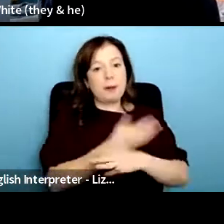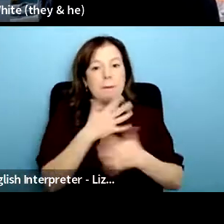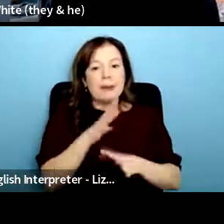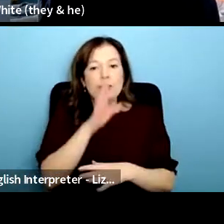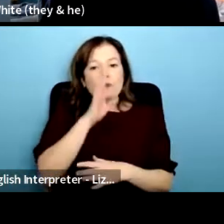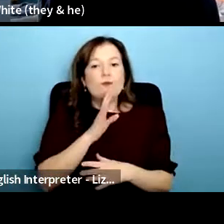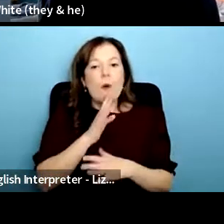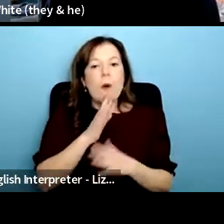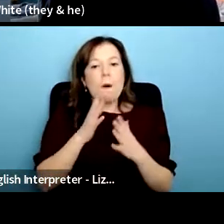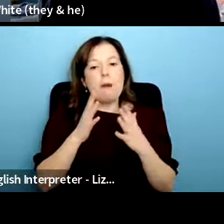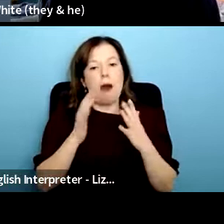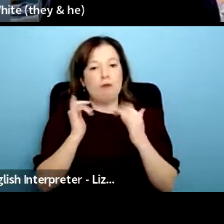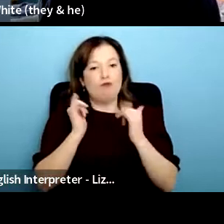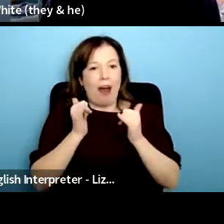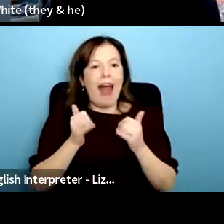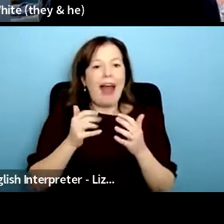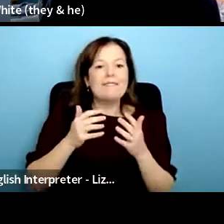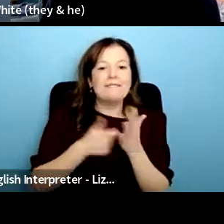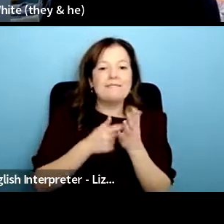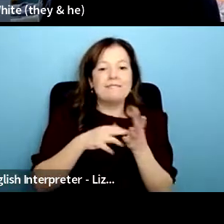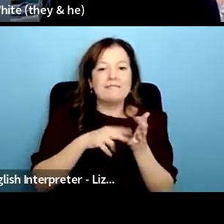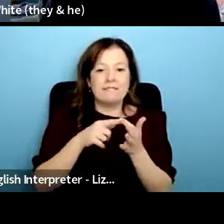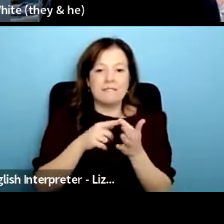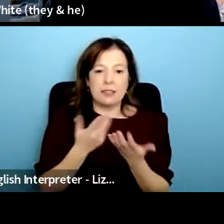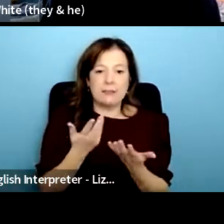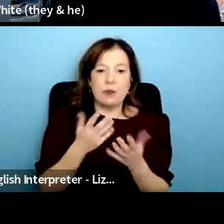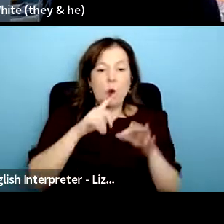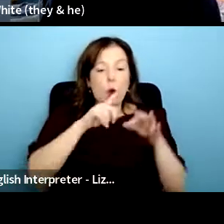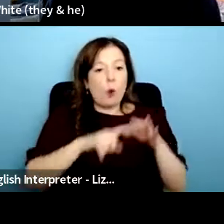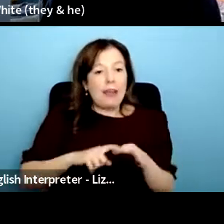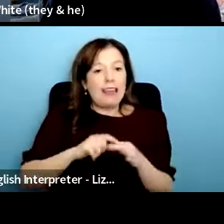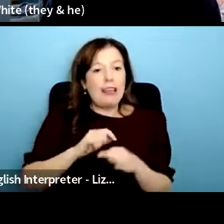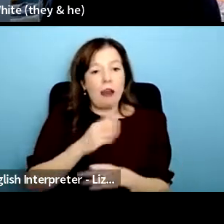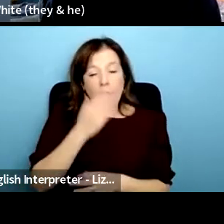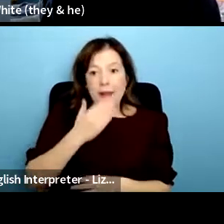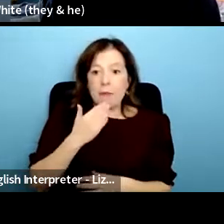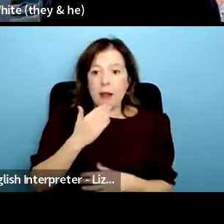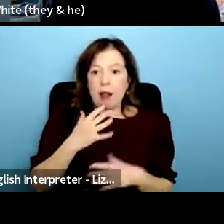we recognized that for queer people the only space to really gather was nightclubs